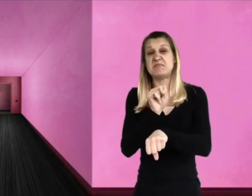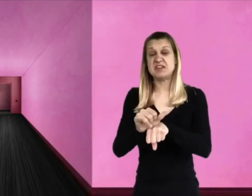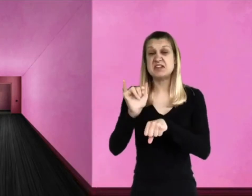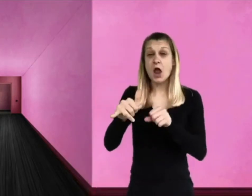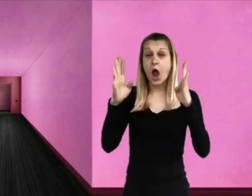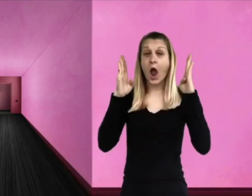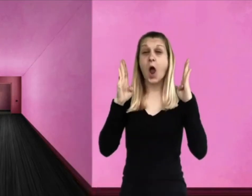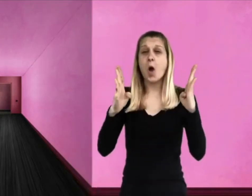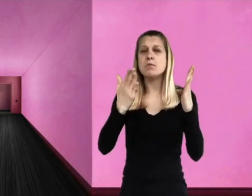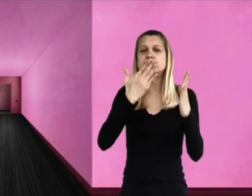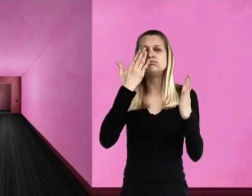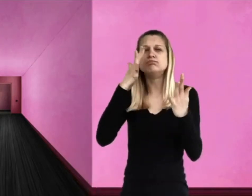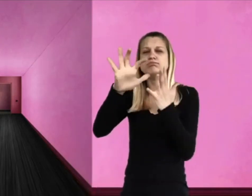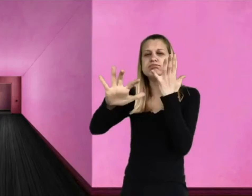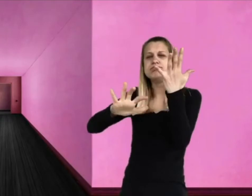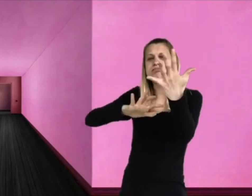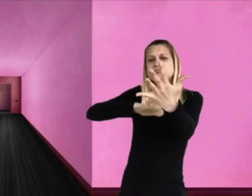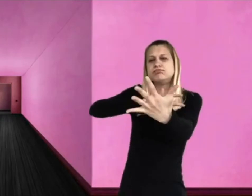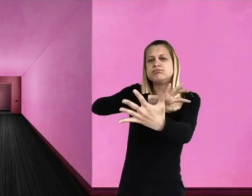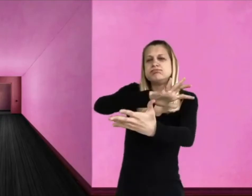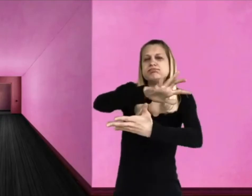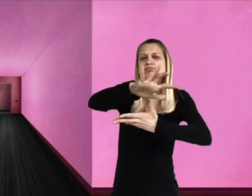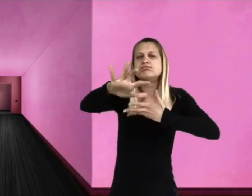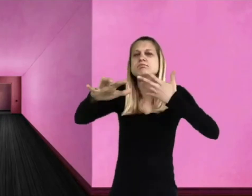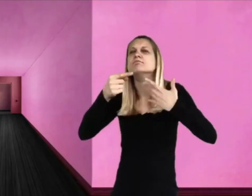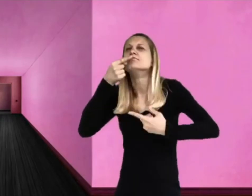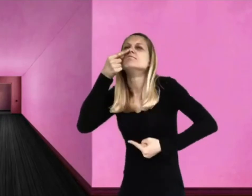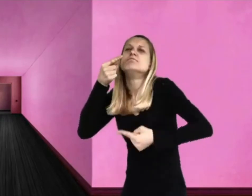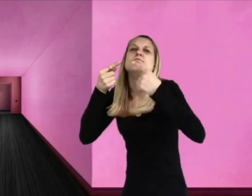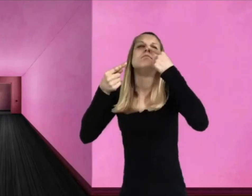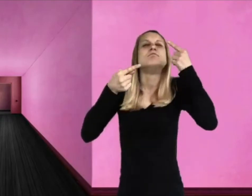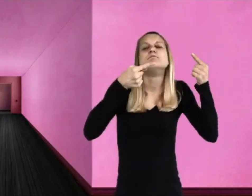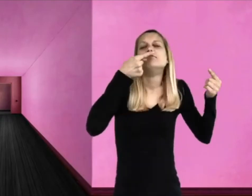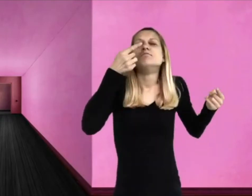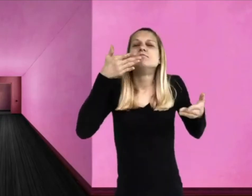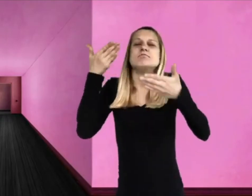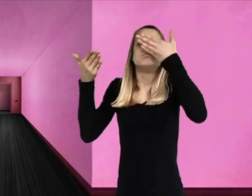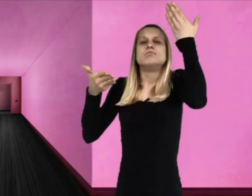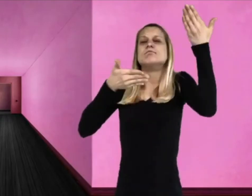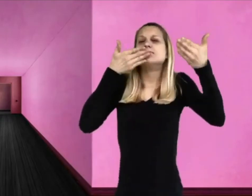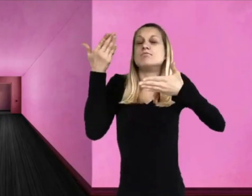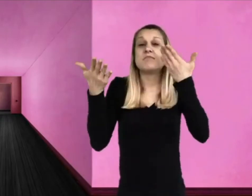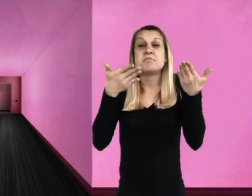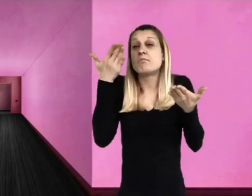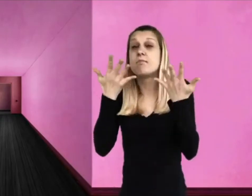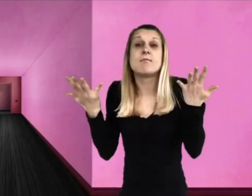All the most wonderful smells in the world seemed to be mixed up in the air around them —